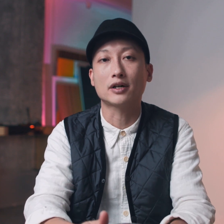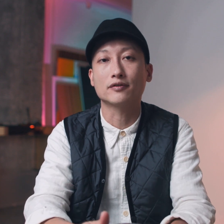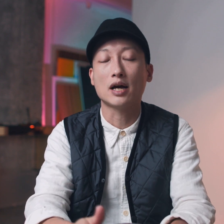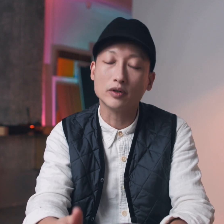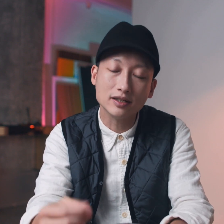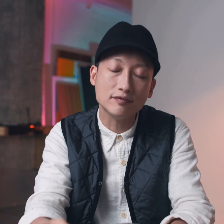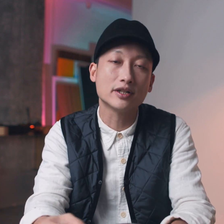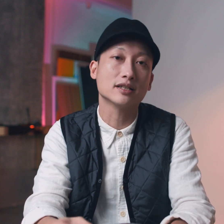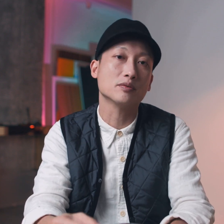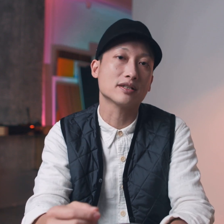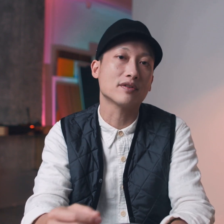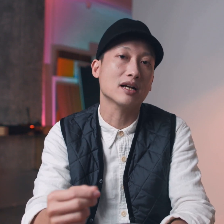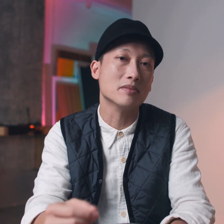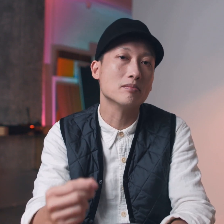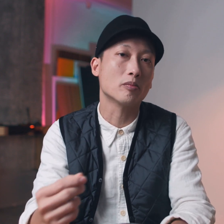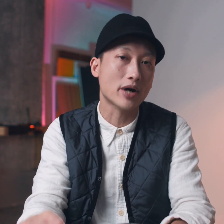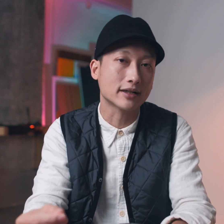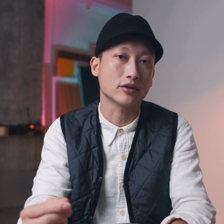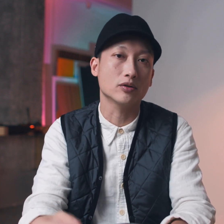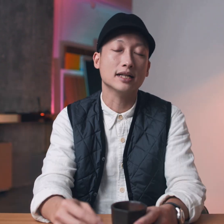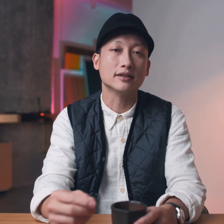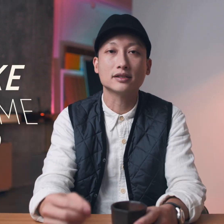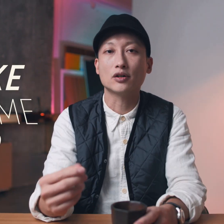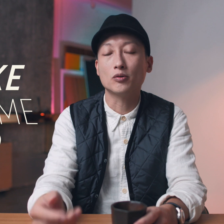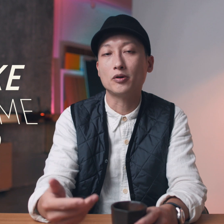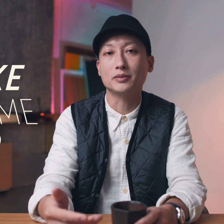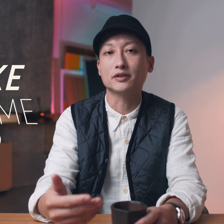photograph I want to leave you guys with something a bit more practical and this is the whole purpose